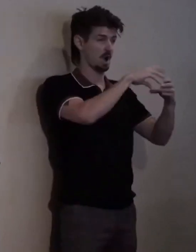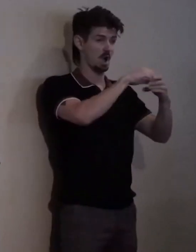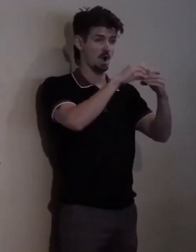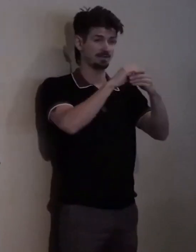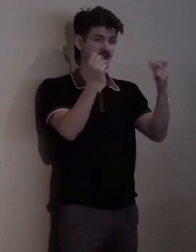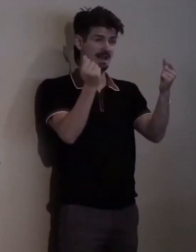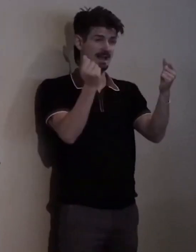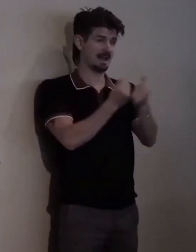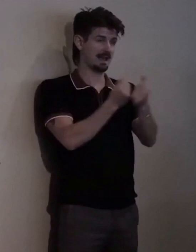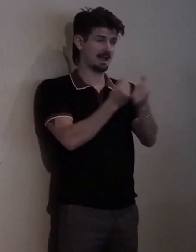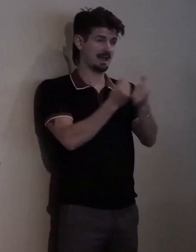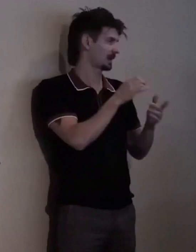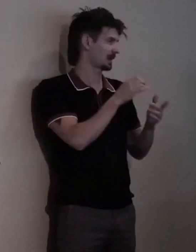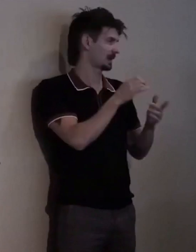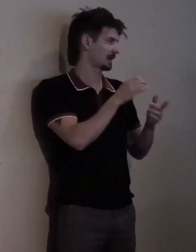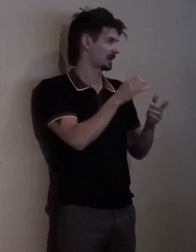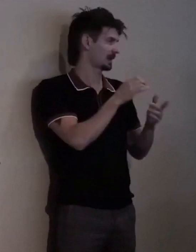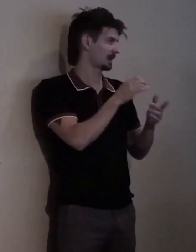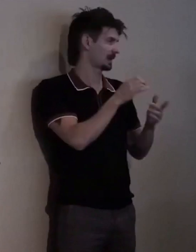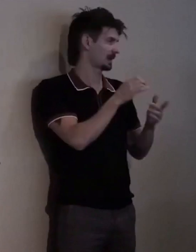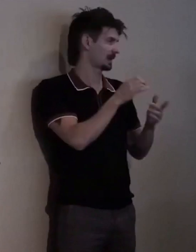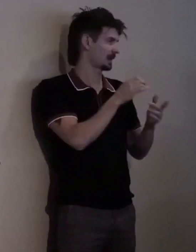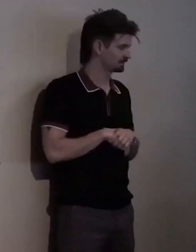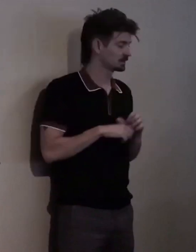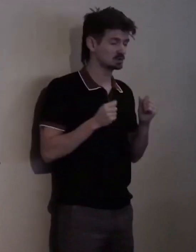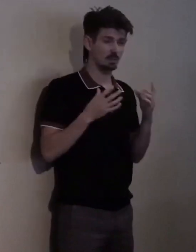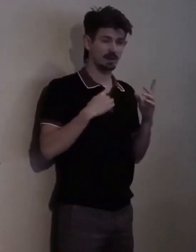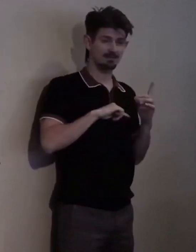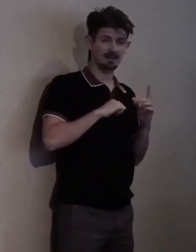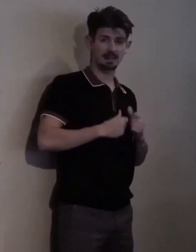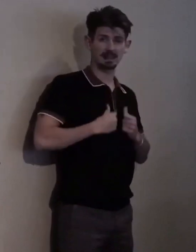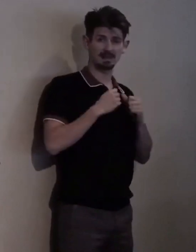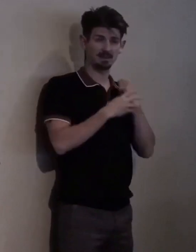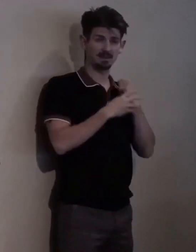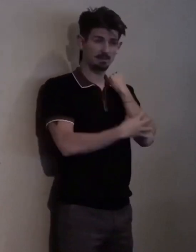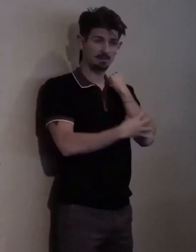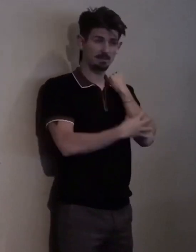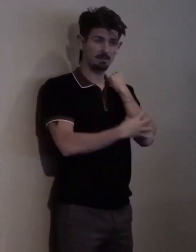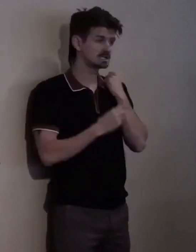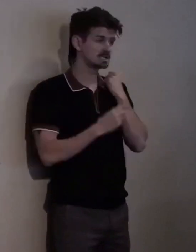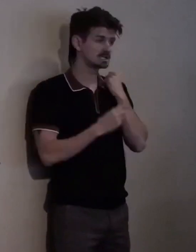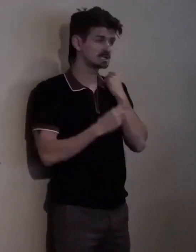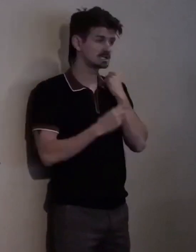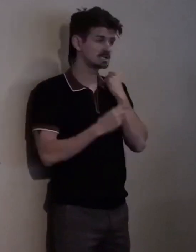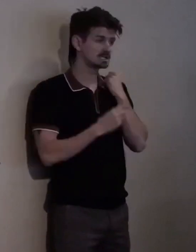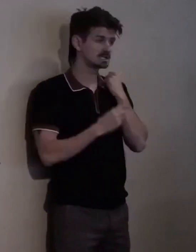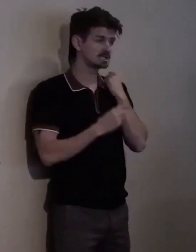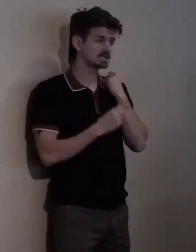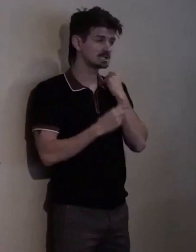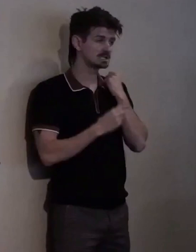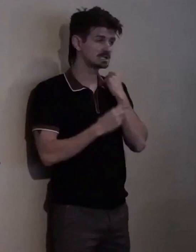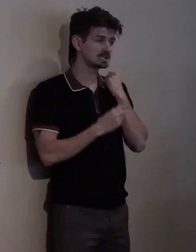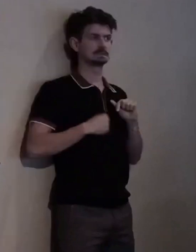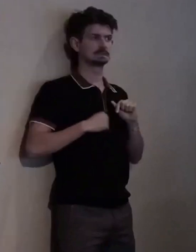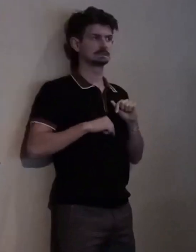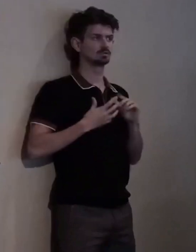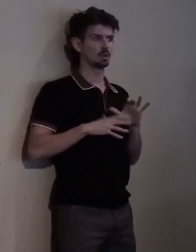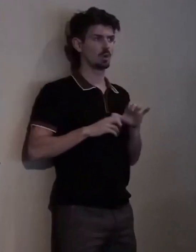Too many of us still live in poverty and are afraid to work or unable to give up Social Security. So we are stuck.